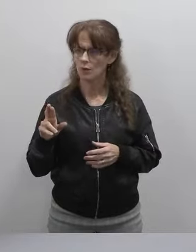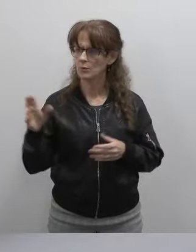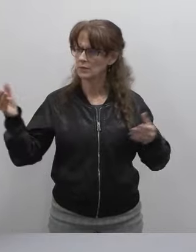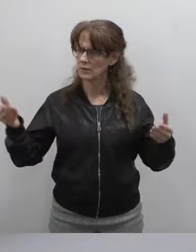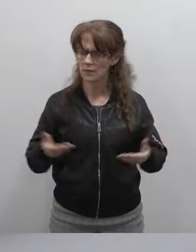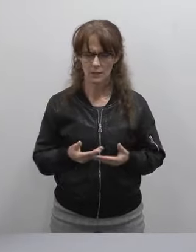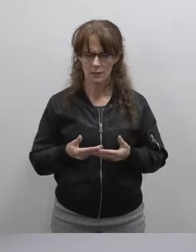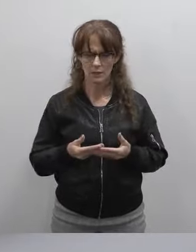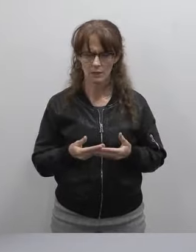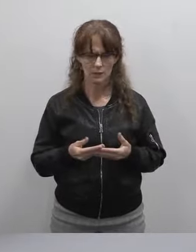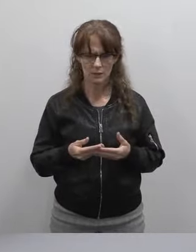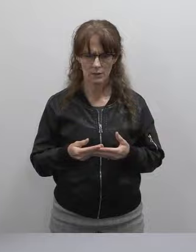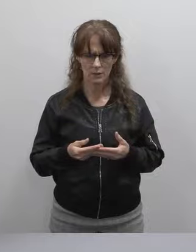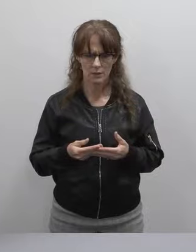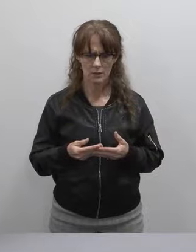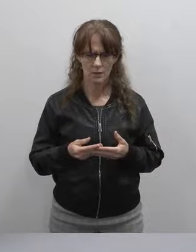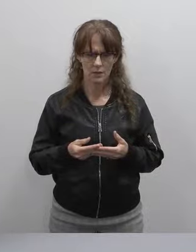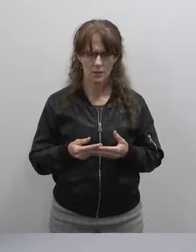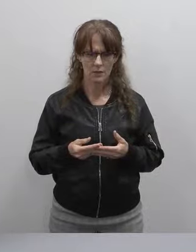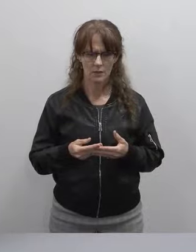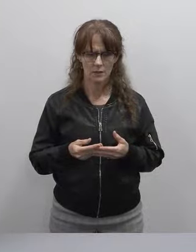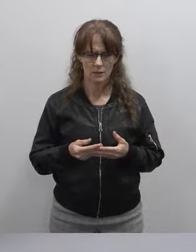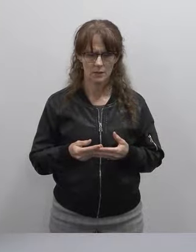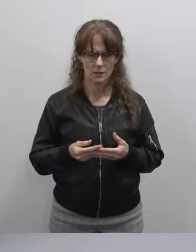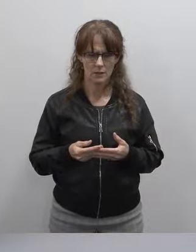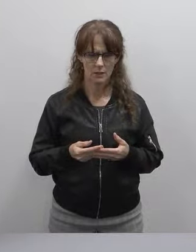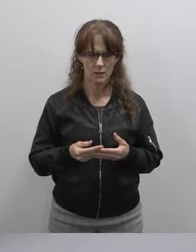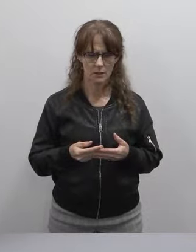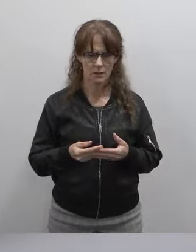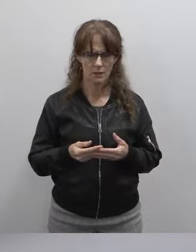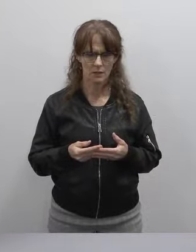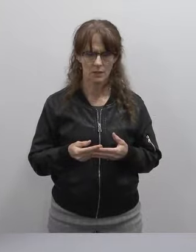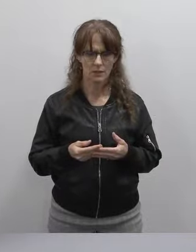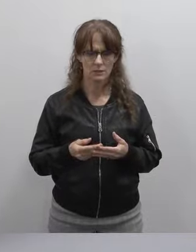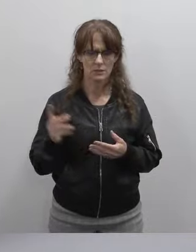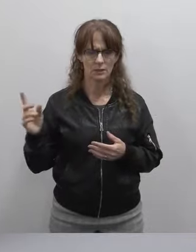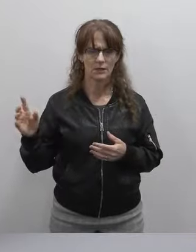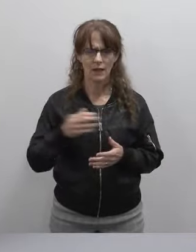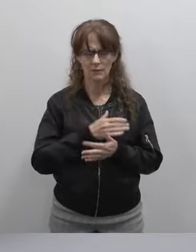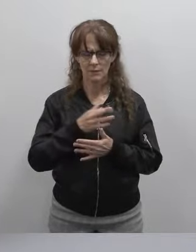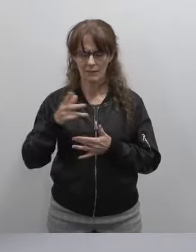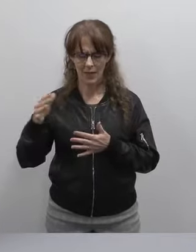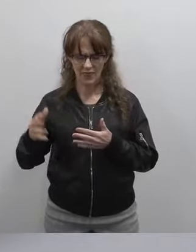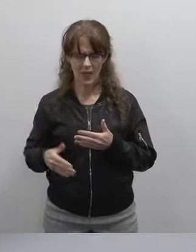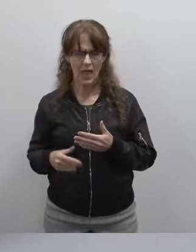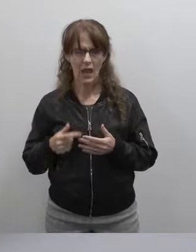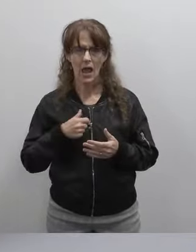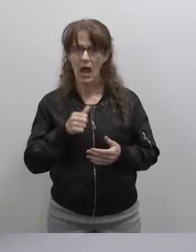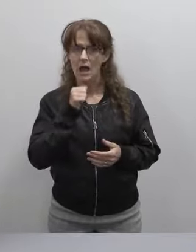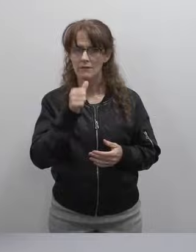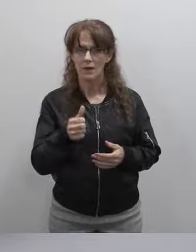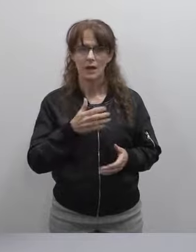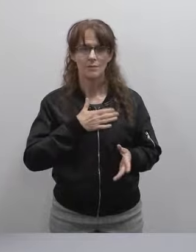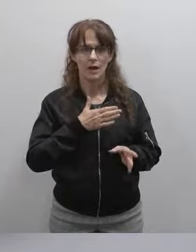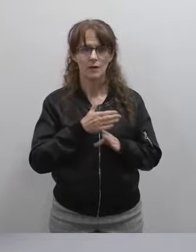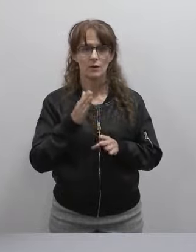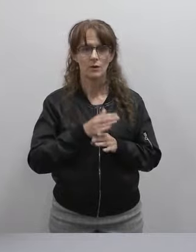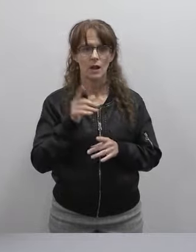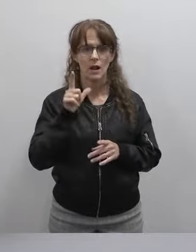no, she wasn't introducing Dr. Nagar, Dr. Maneras you did that, but she was coming up at the end and she said "I have not in my career in Long Beach Unified